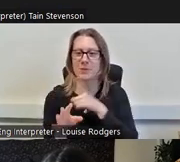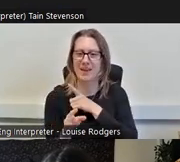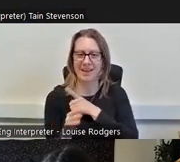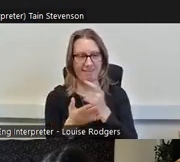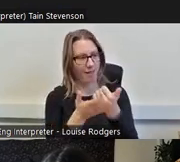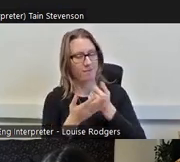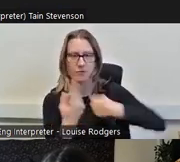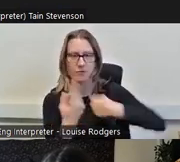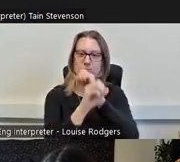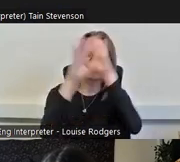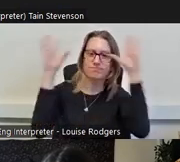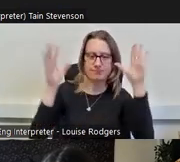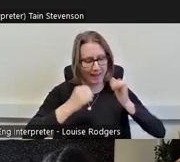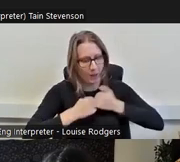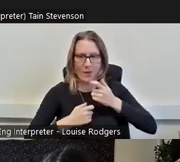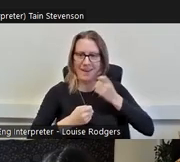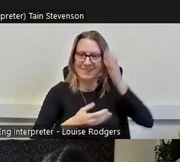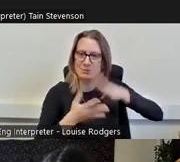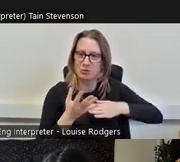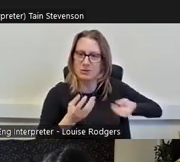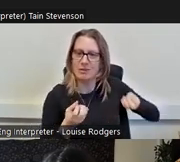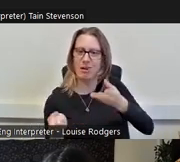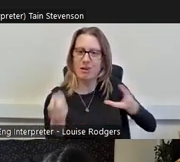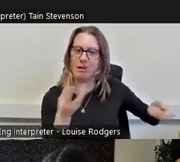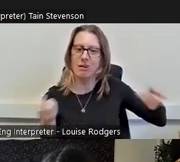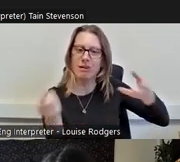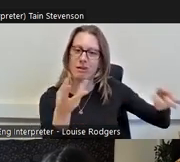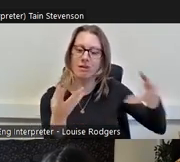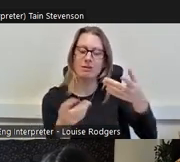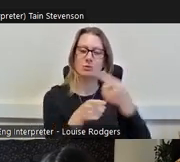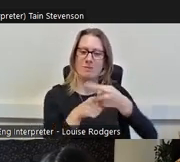bring our own experiences into the room when we start talking about this, but